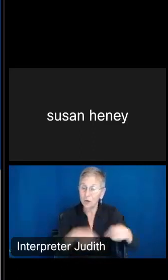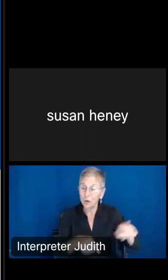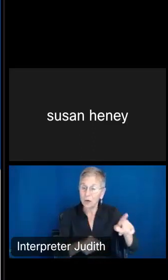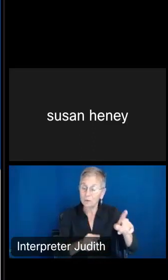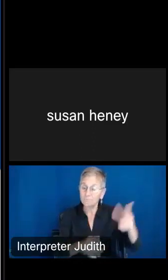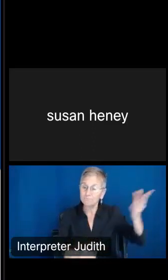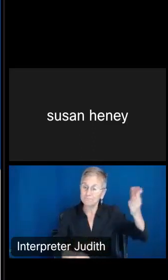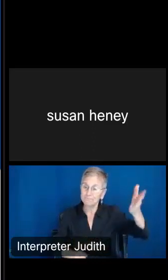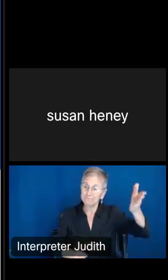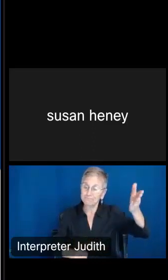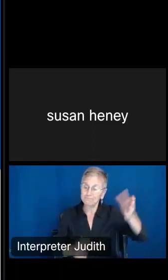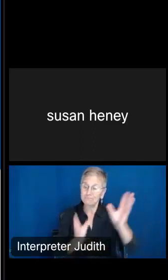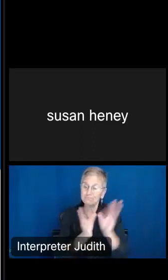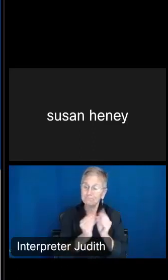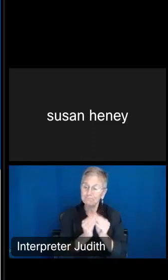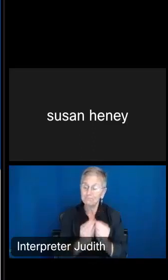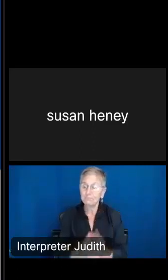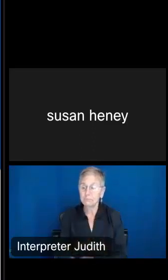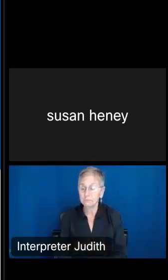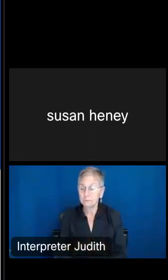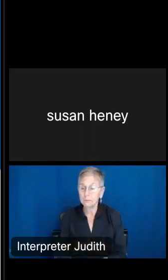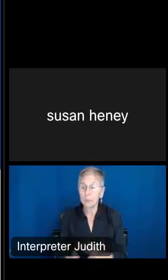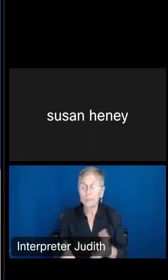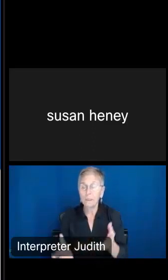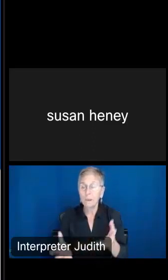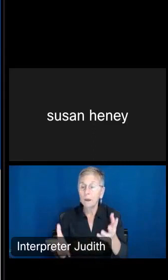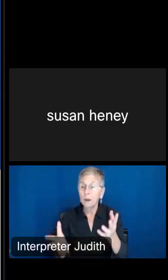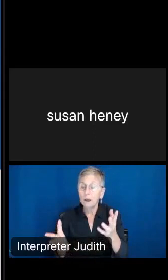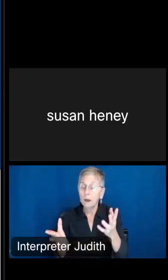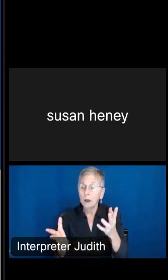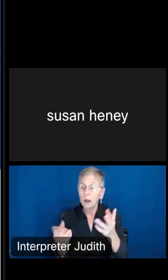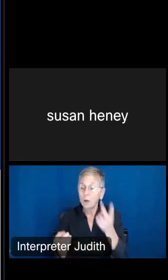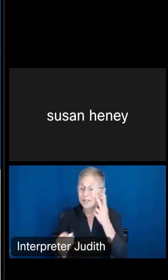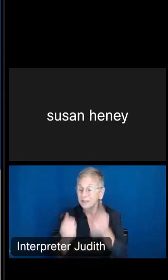So what I wanted to do is I wanted to look at the last hurricane that we had. And I'm